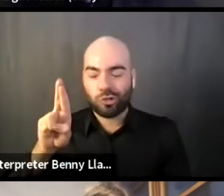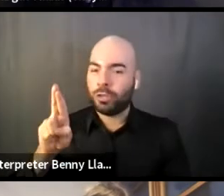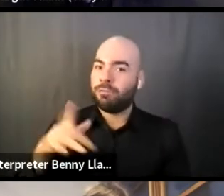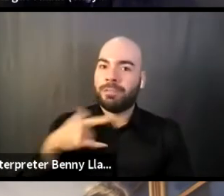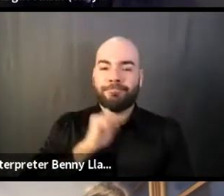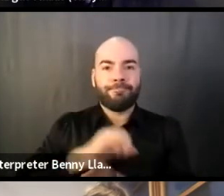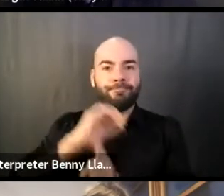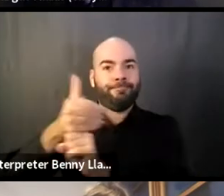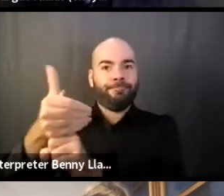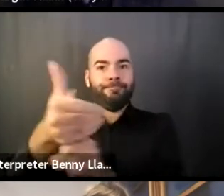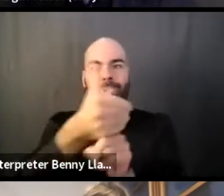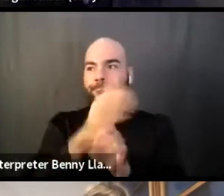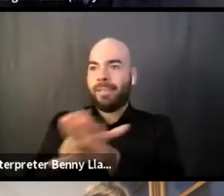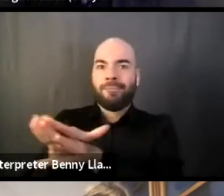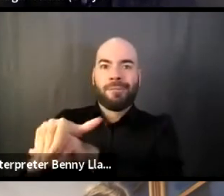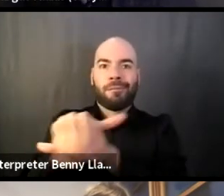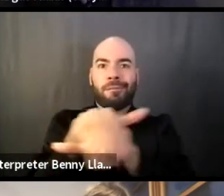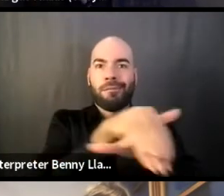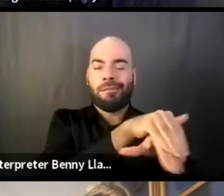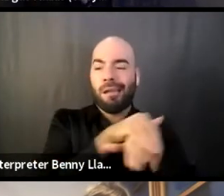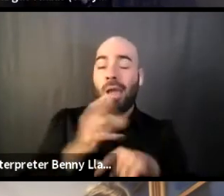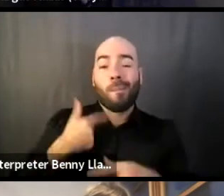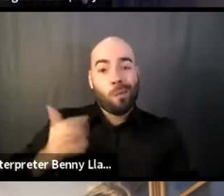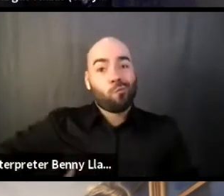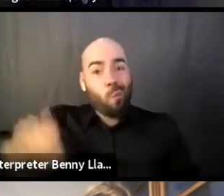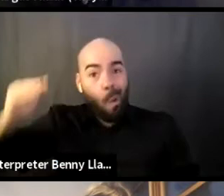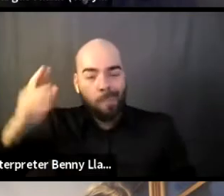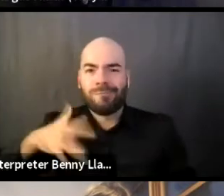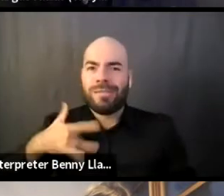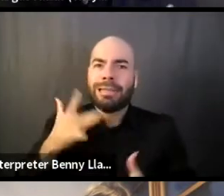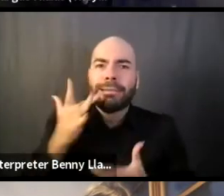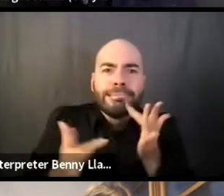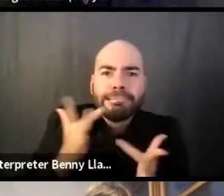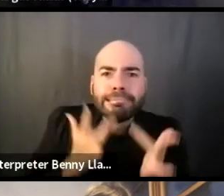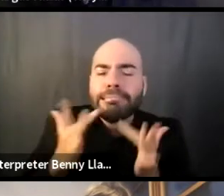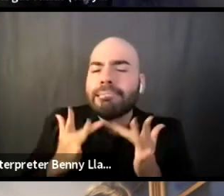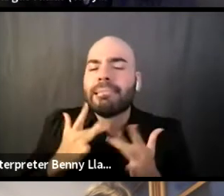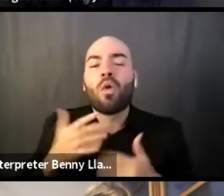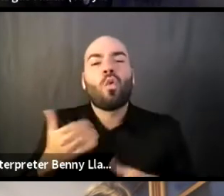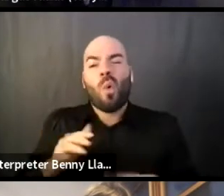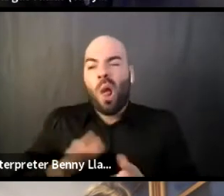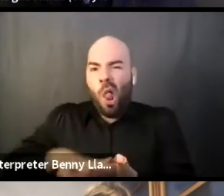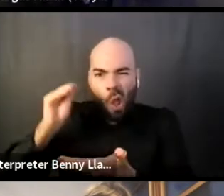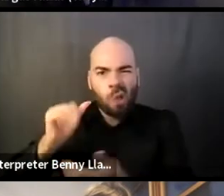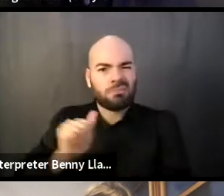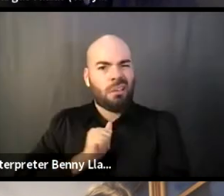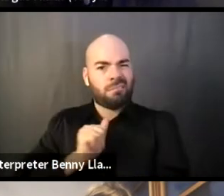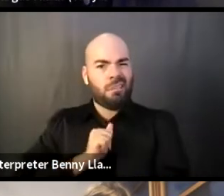I learned very early on to be very independent and to try to solve everything on my own.